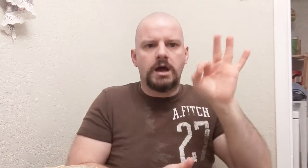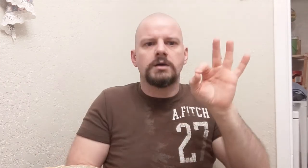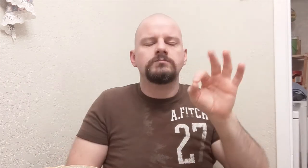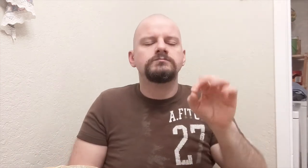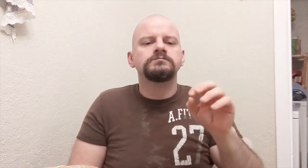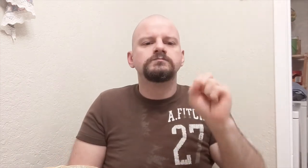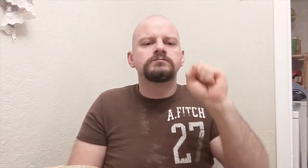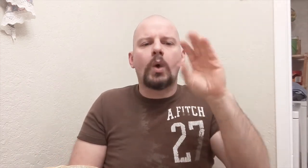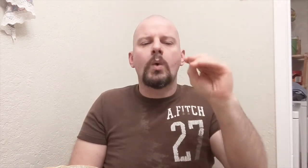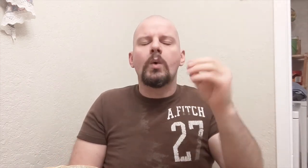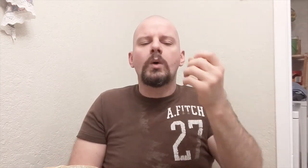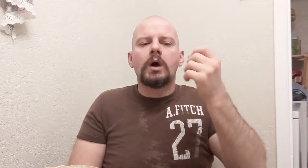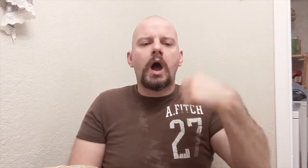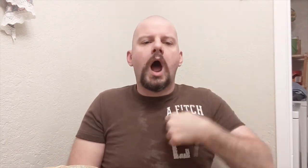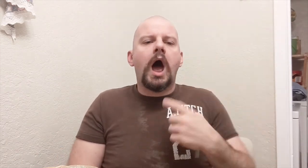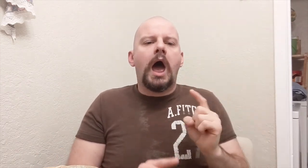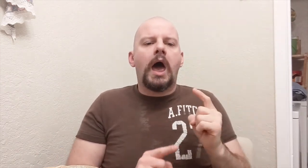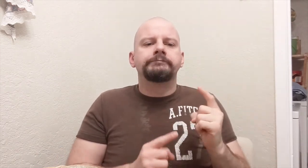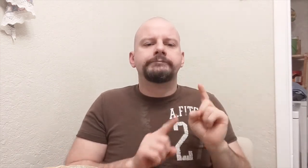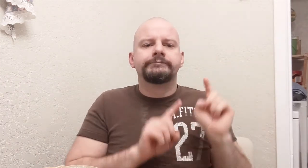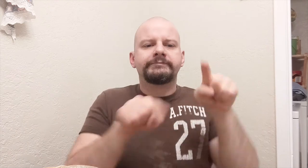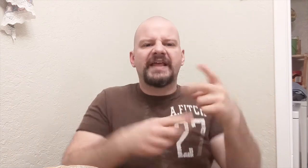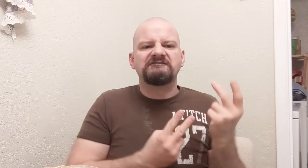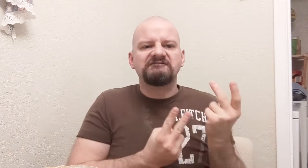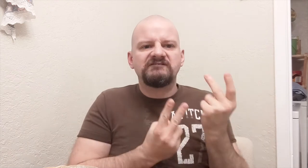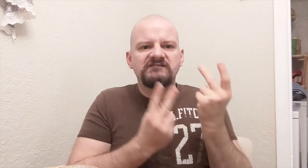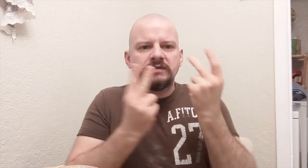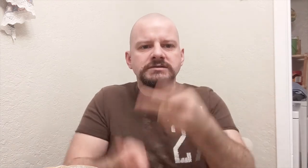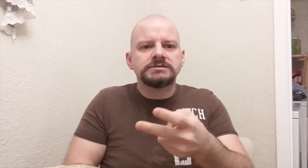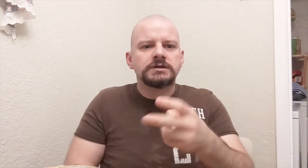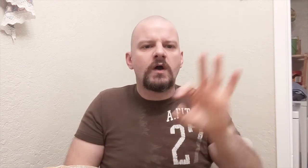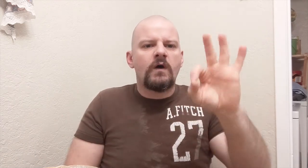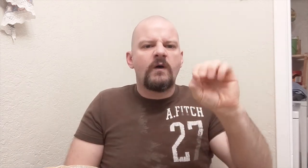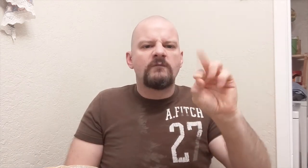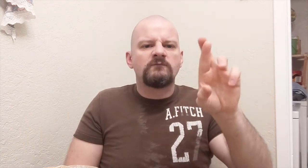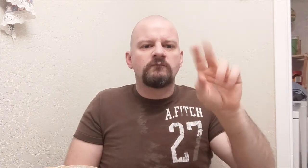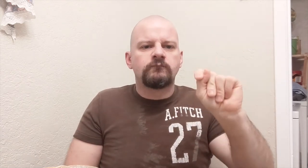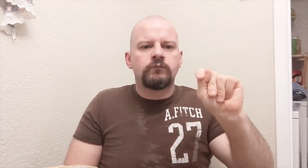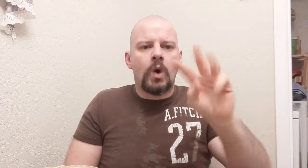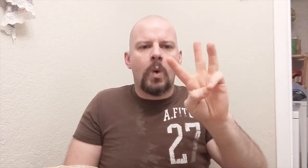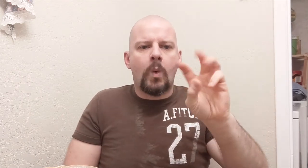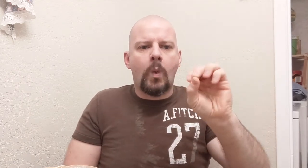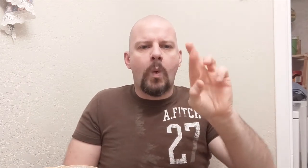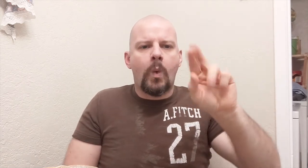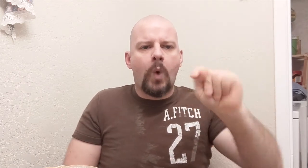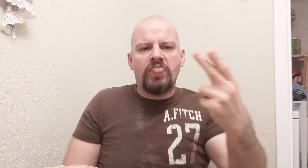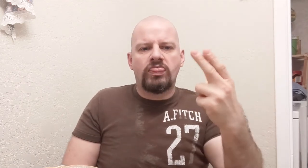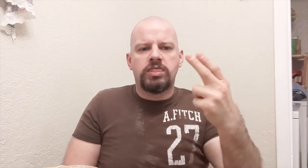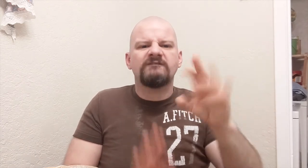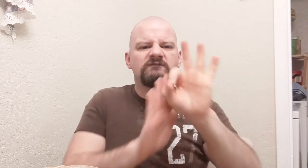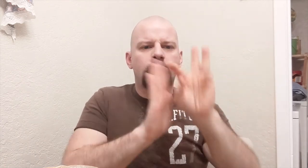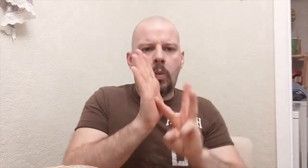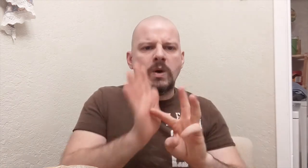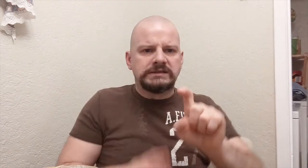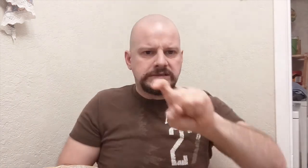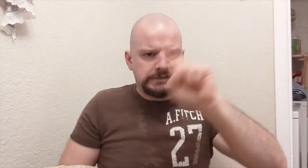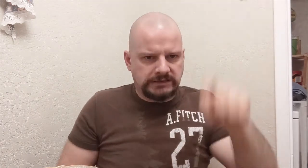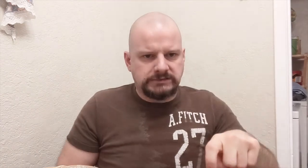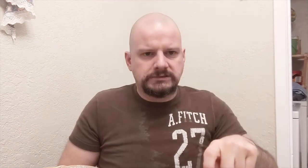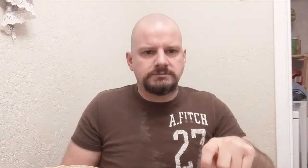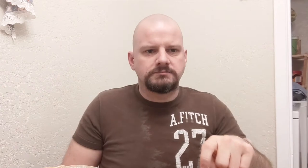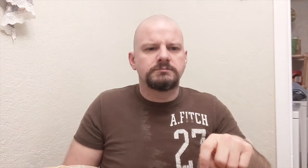Right now, I'm visiting Fort Worth, Texas